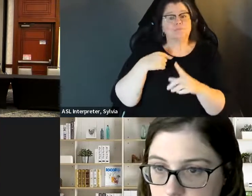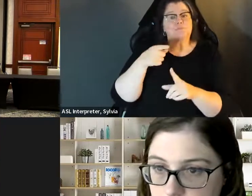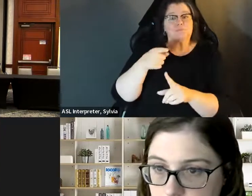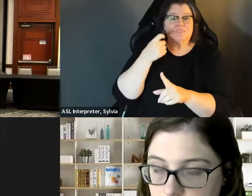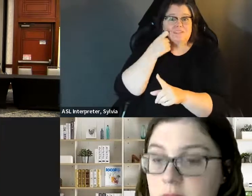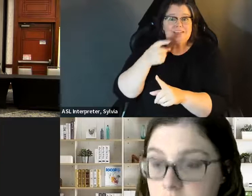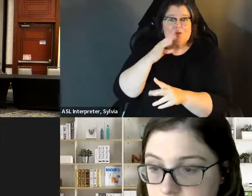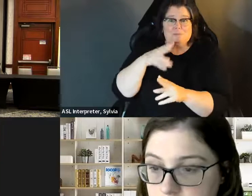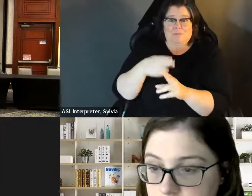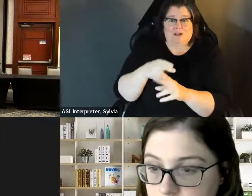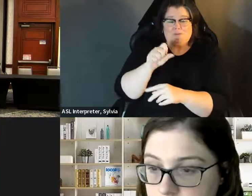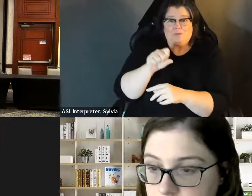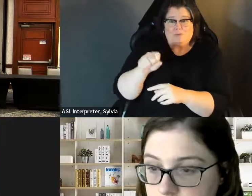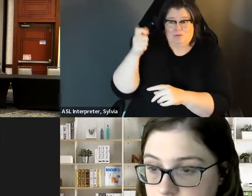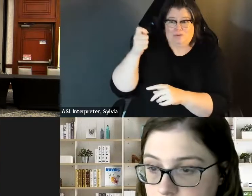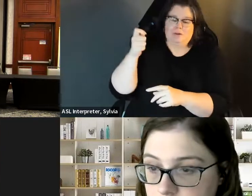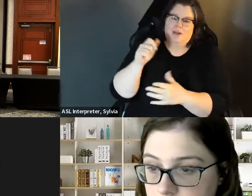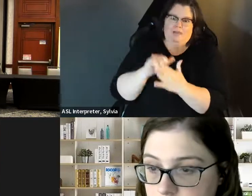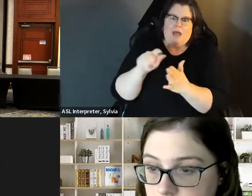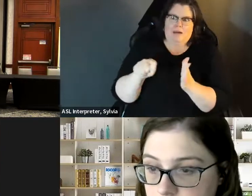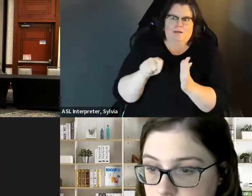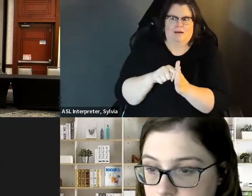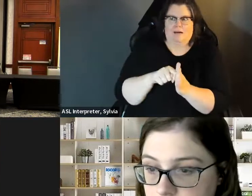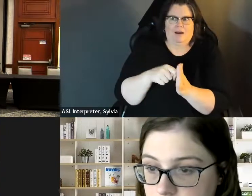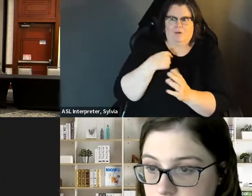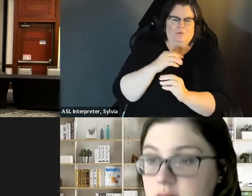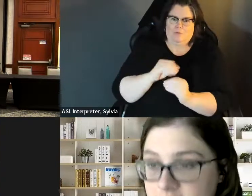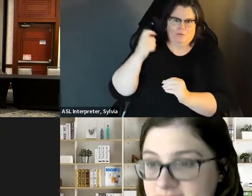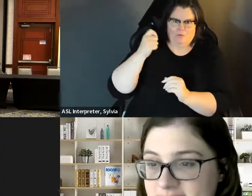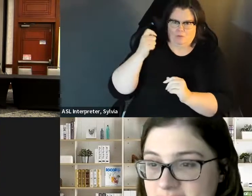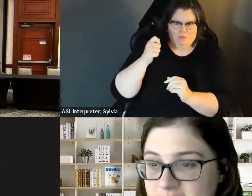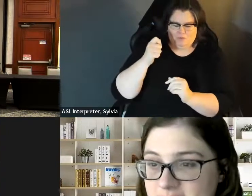sure the in regards to the the social security benefits. first? » Sure. In regards to the social security benefits, I wasn't -- I wasn't on benefits